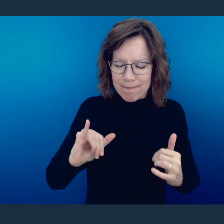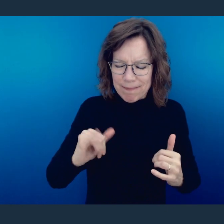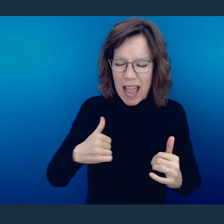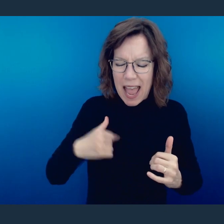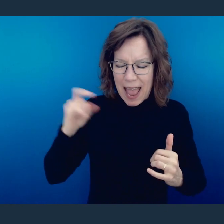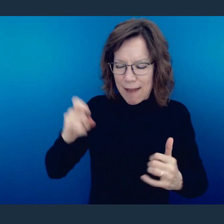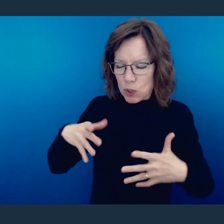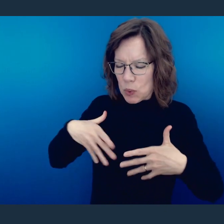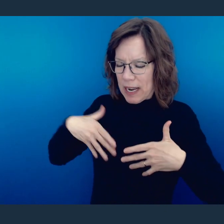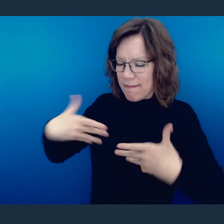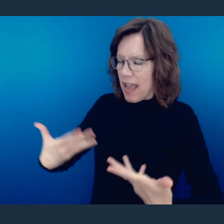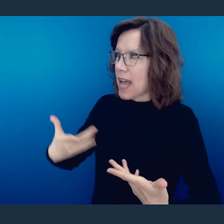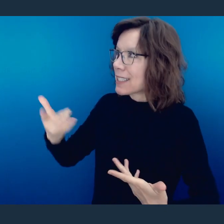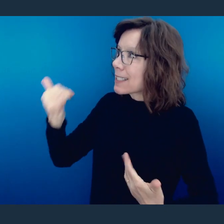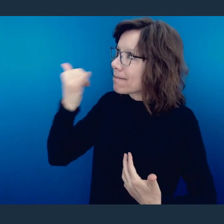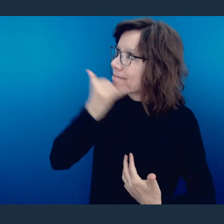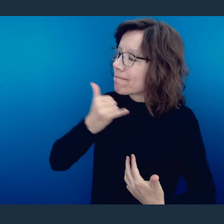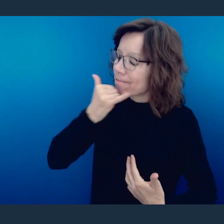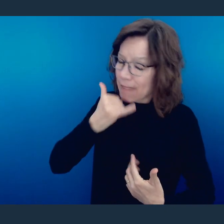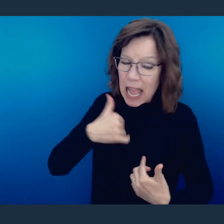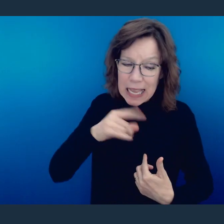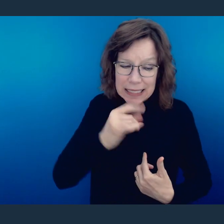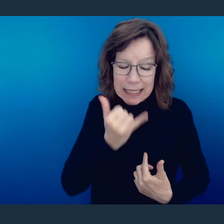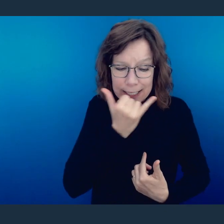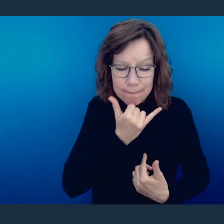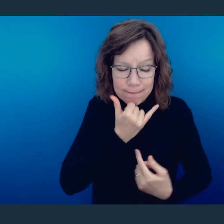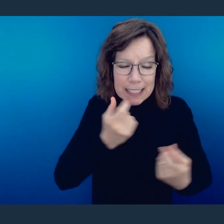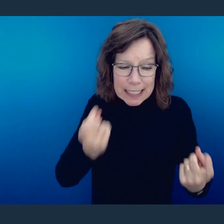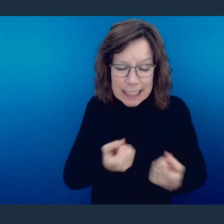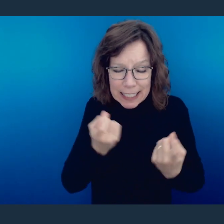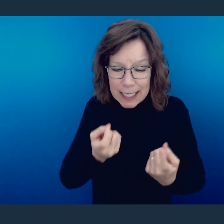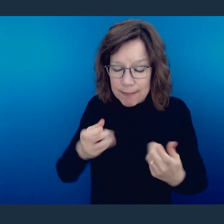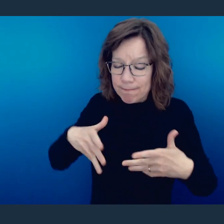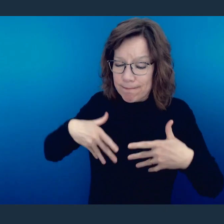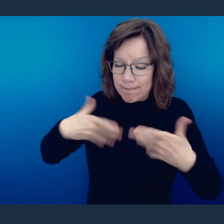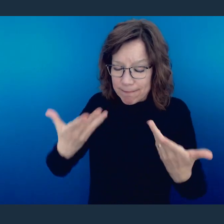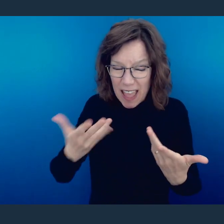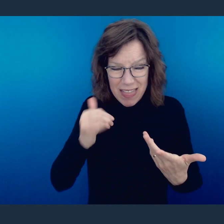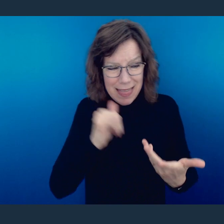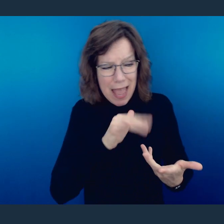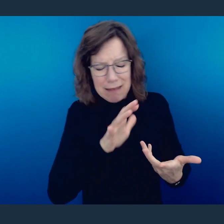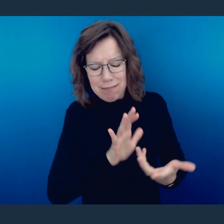they repent, that is to confess that they are sinners, and in that confession they also